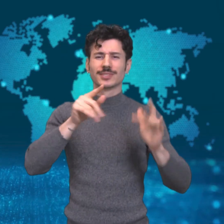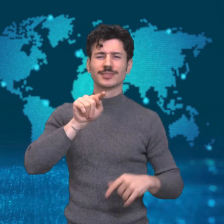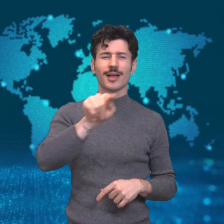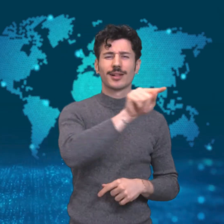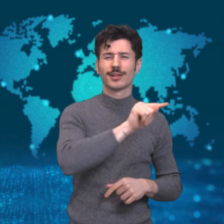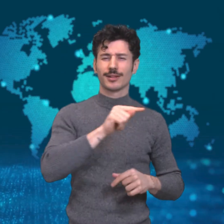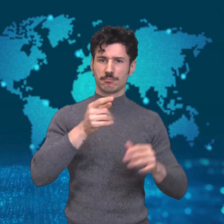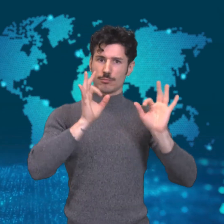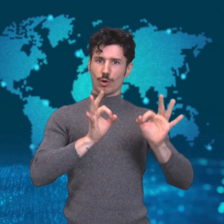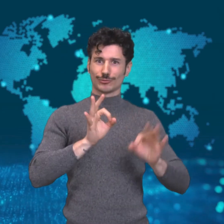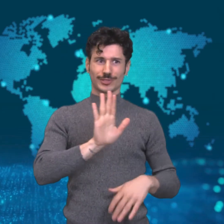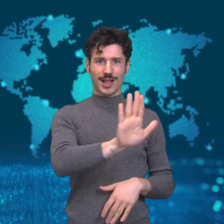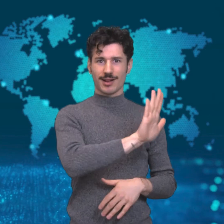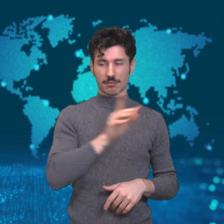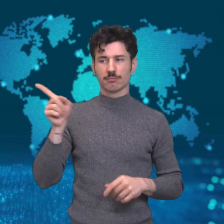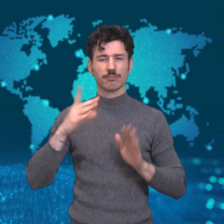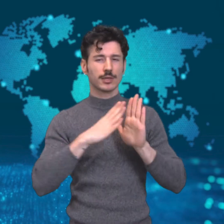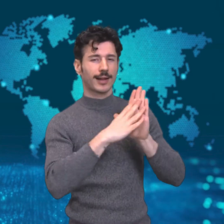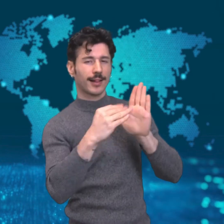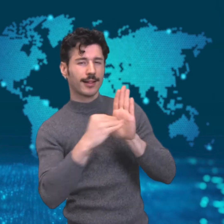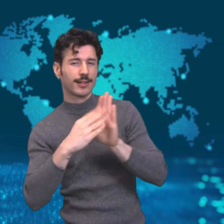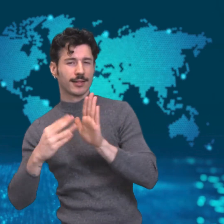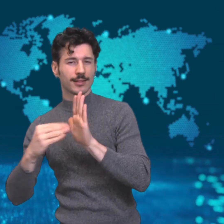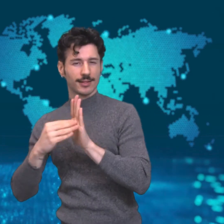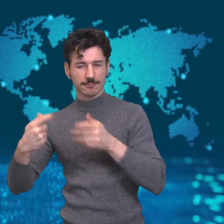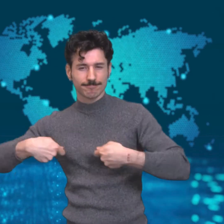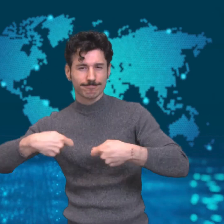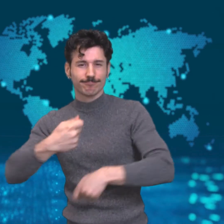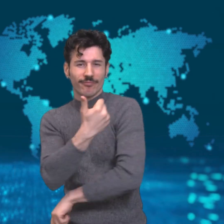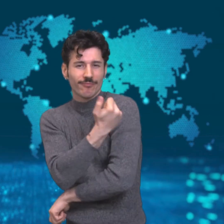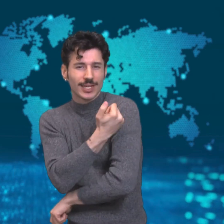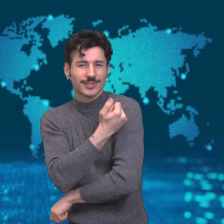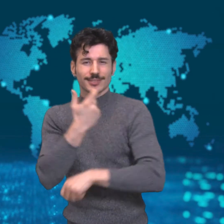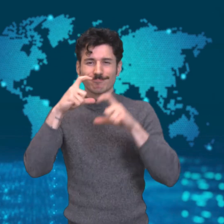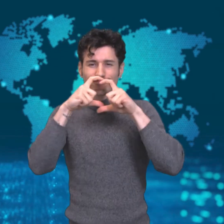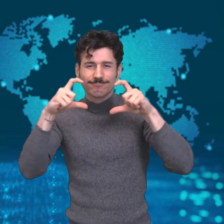up fake legitimate-looking websites to attract the